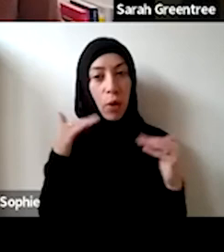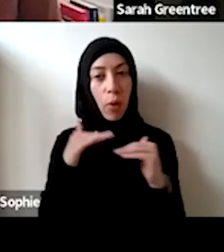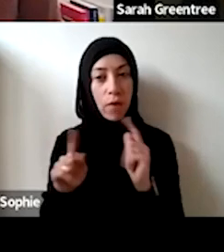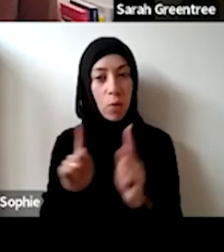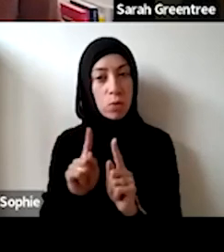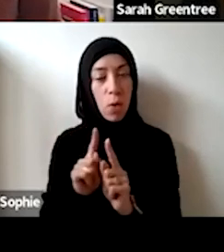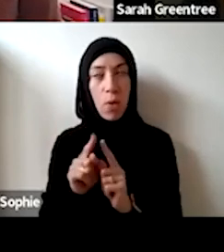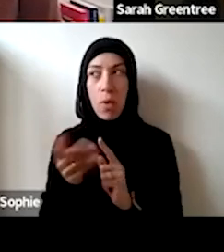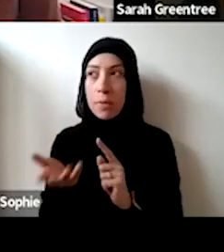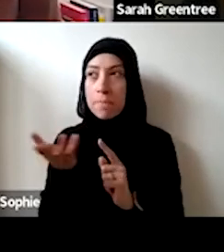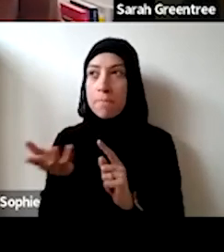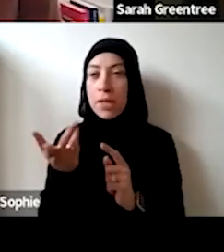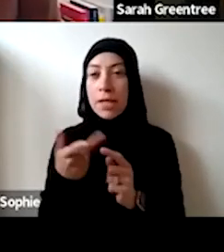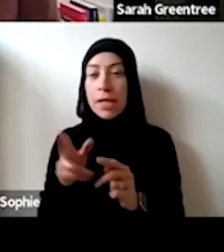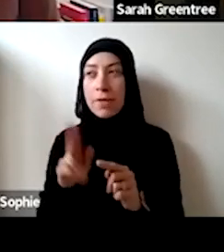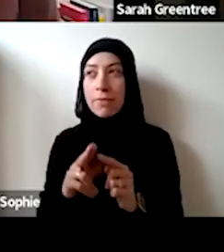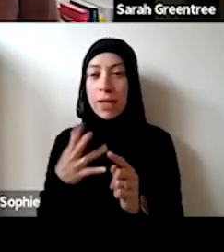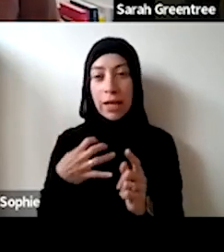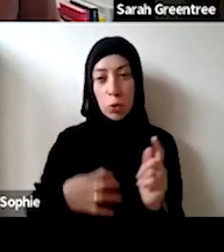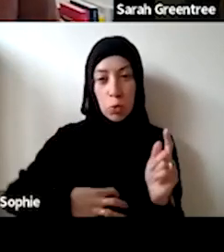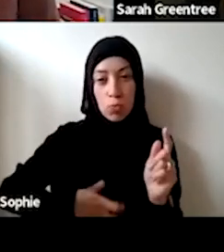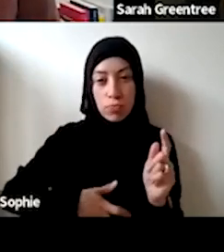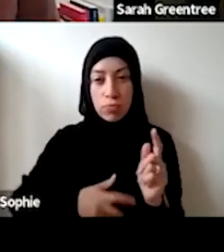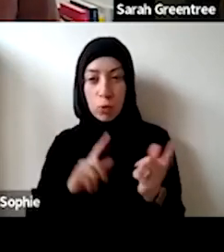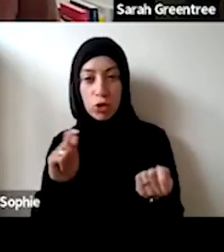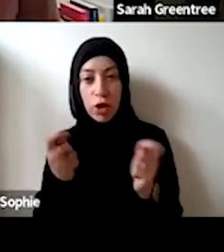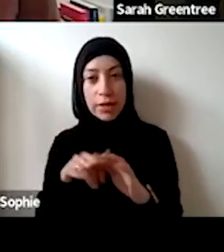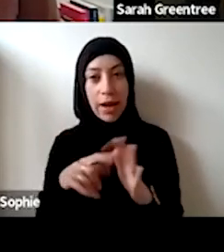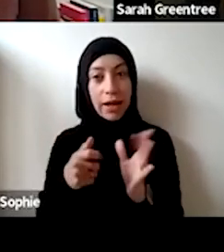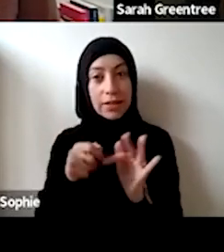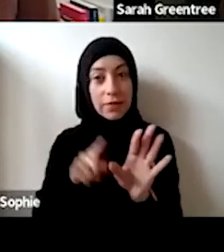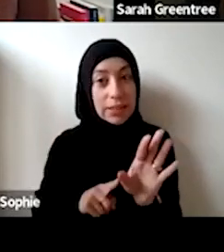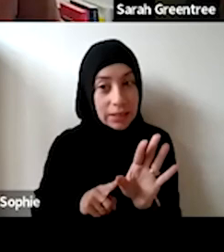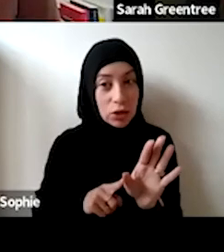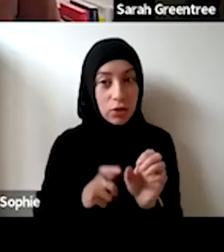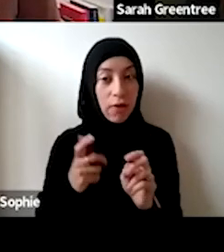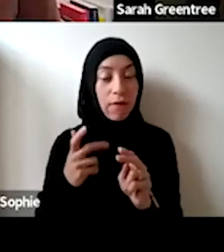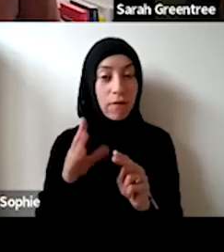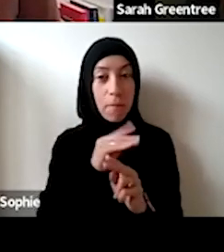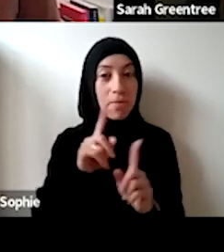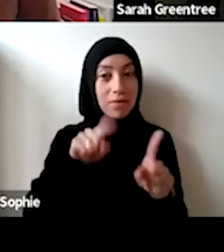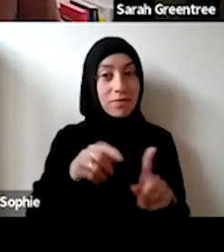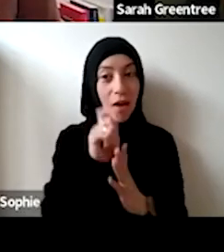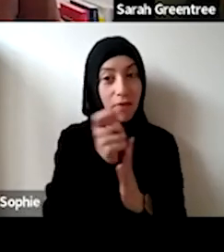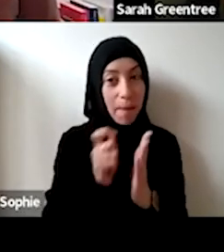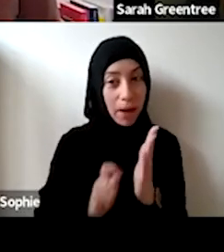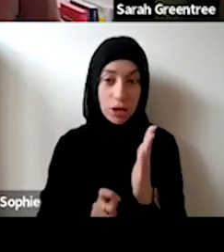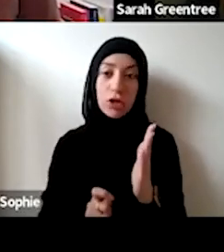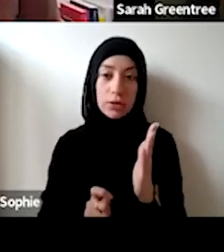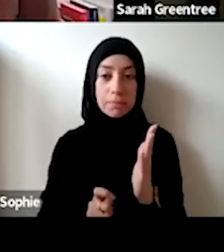Kind of kind of rescale activities, or or rescale kind of what their original expression of interest was kind of proposing. what their original expression of interest